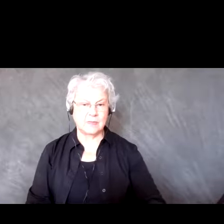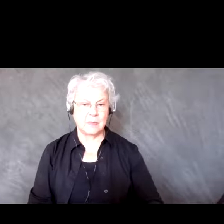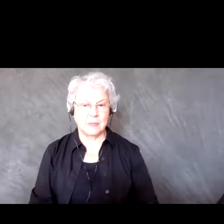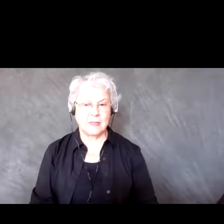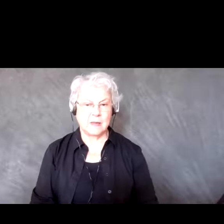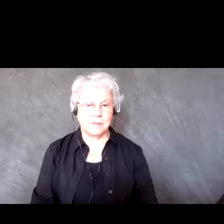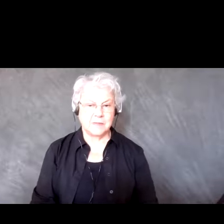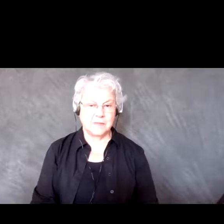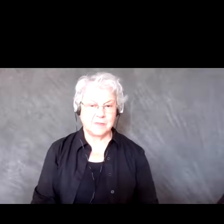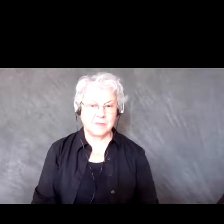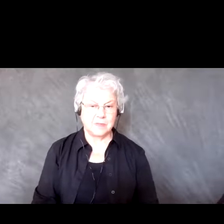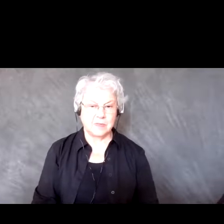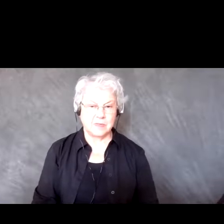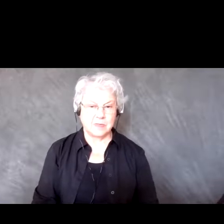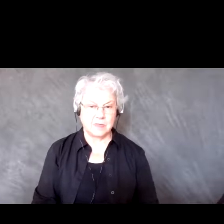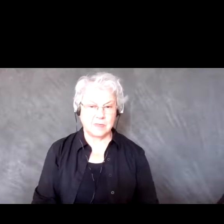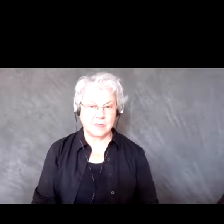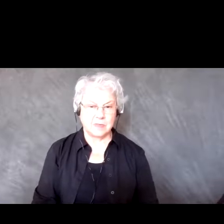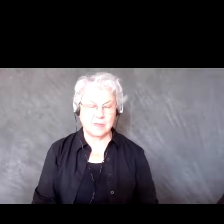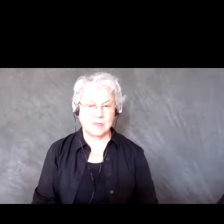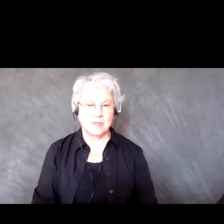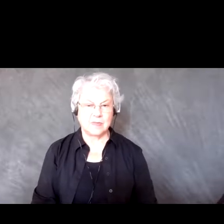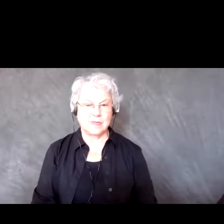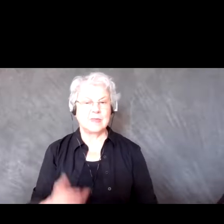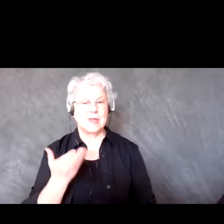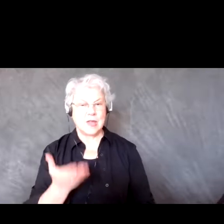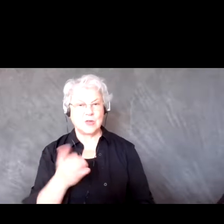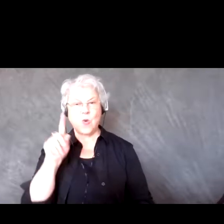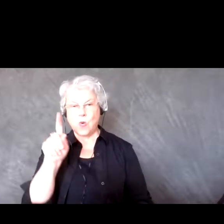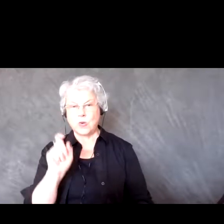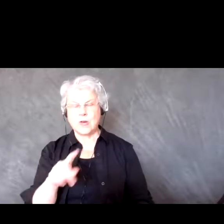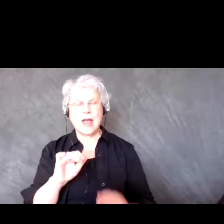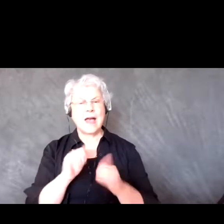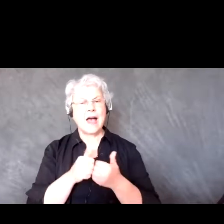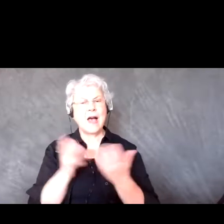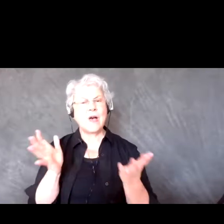We have another question in the chat. Any tips on how to get communities to join